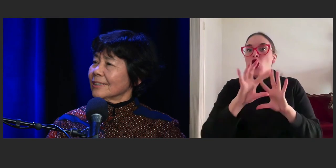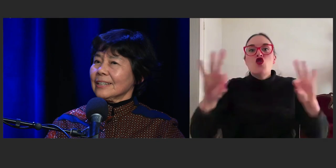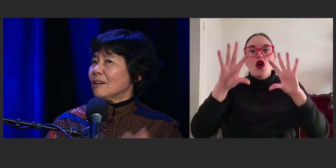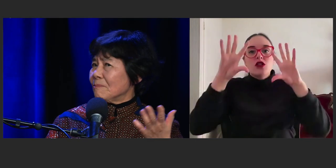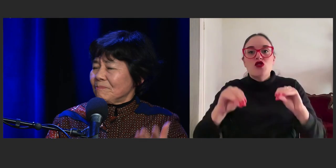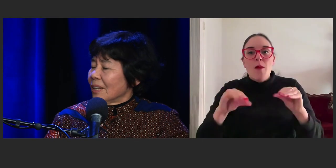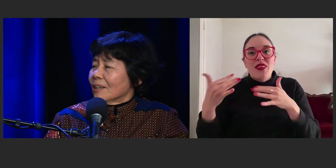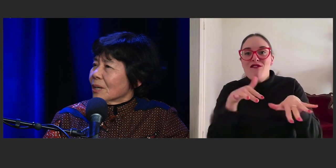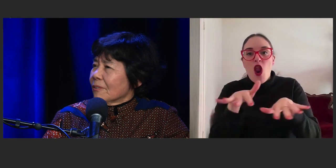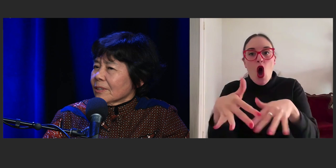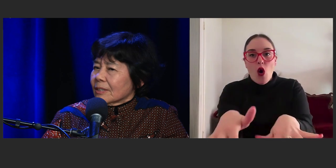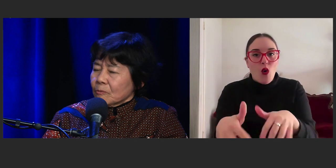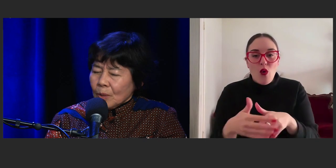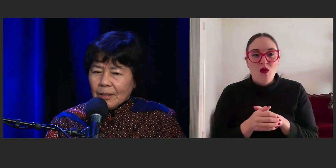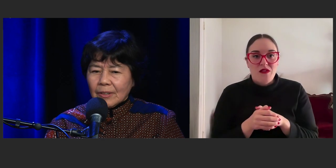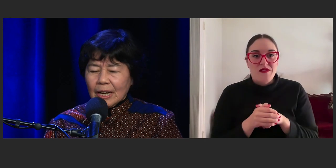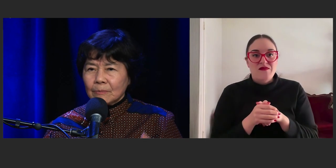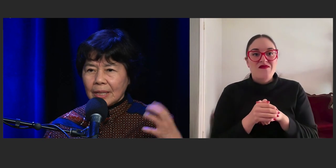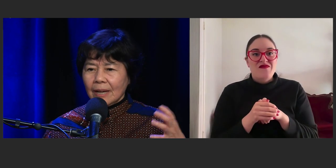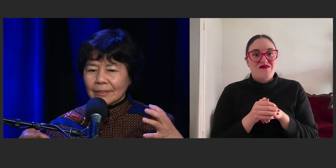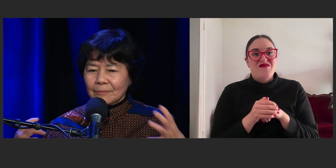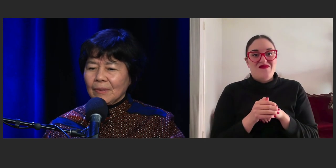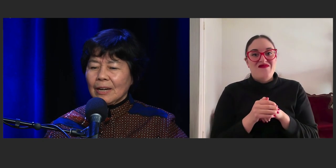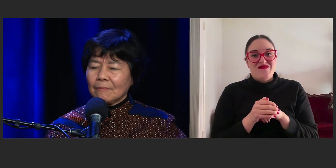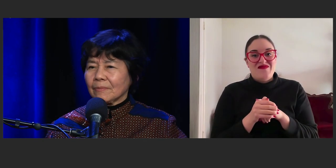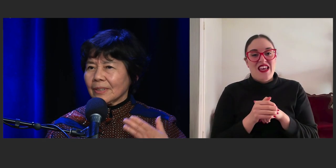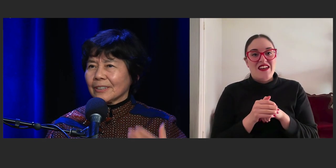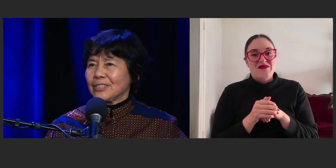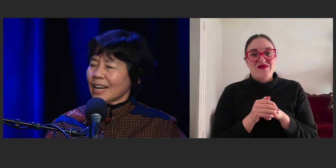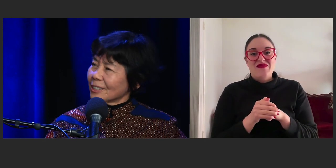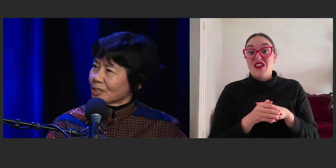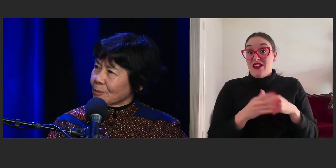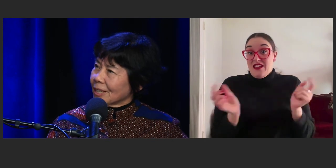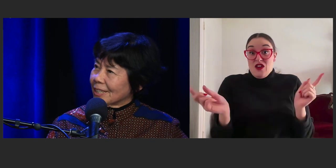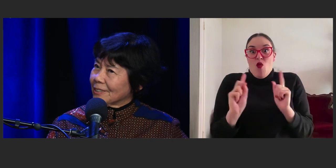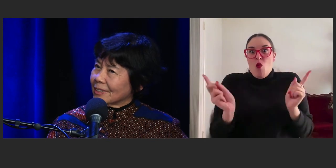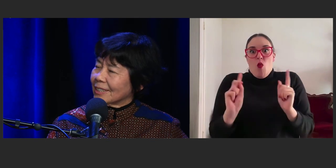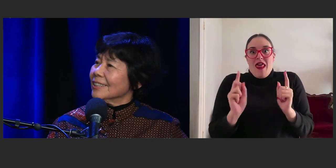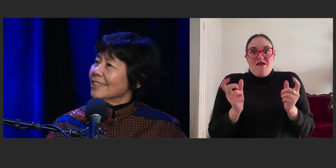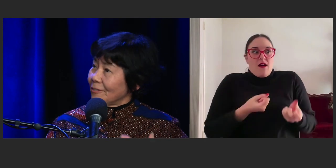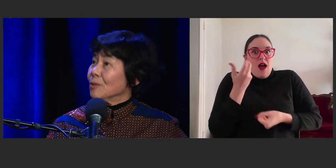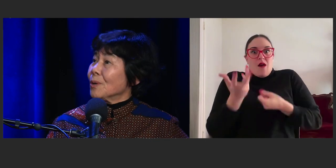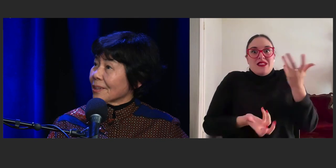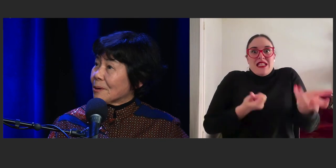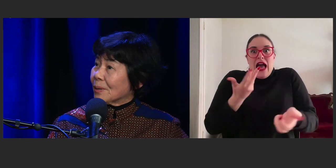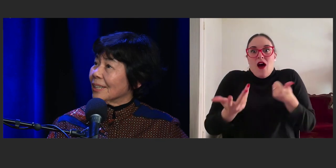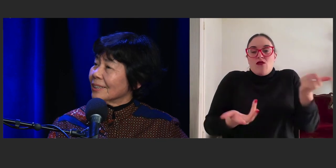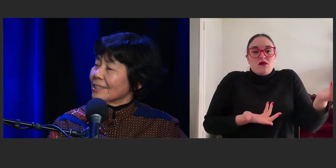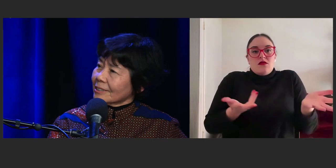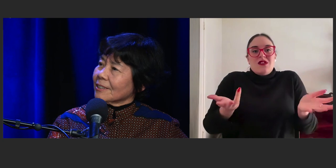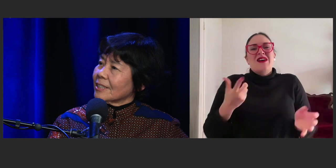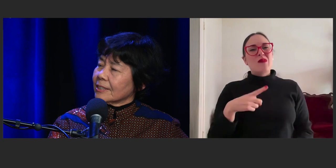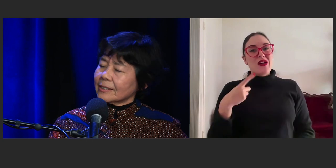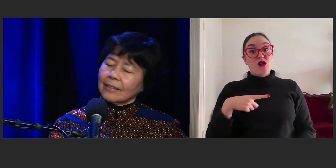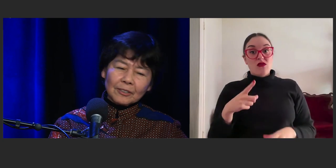And yeah, whatever comes out, 'cause you can't stop creativity if you work that way. So, I think it's,